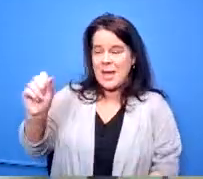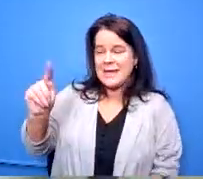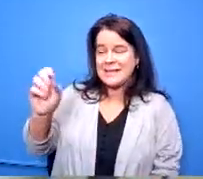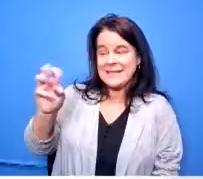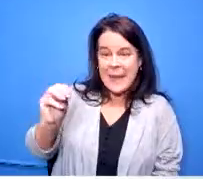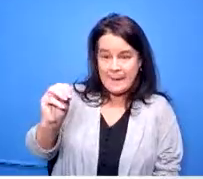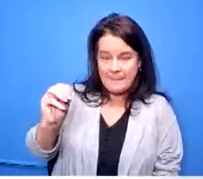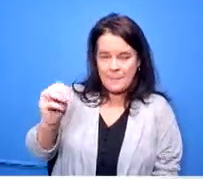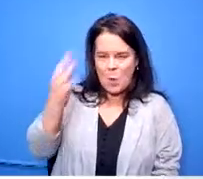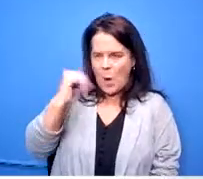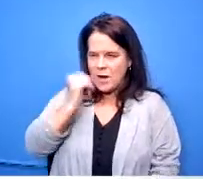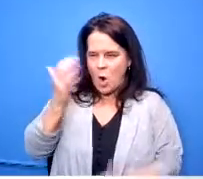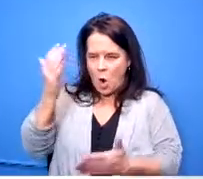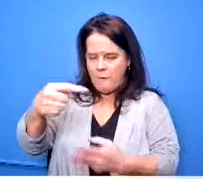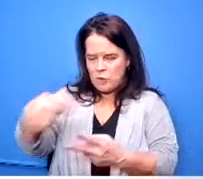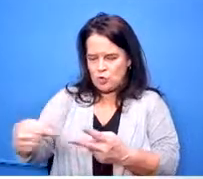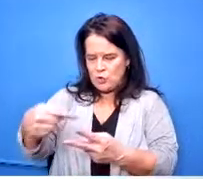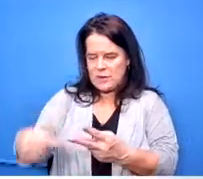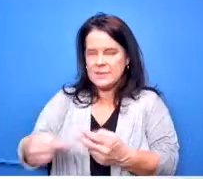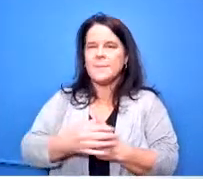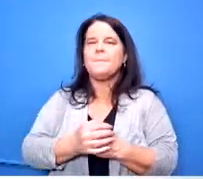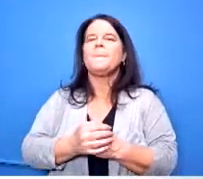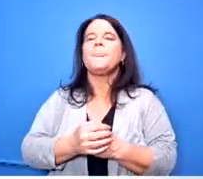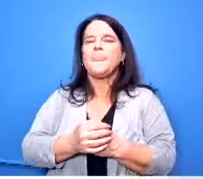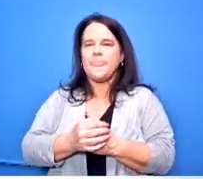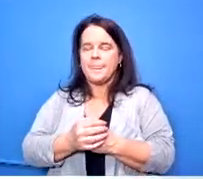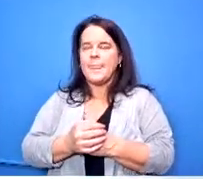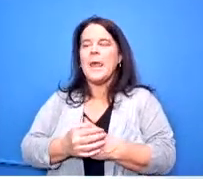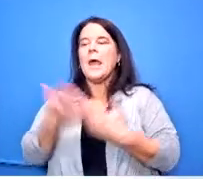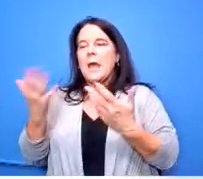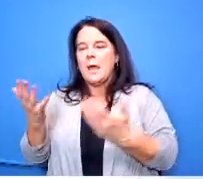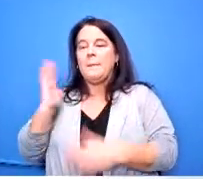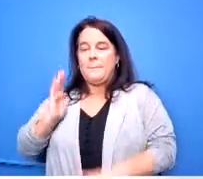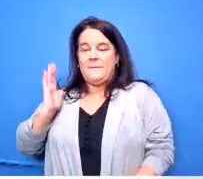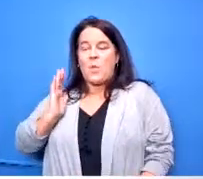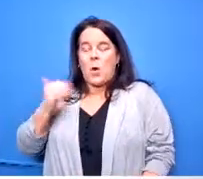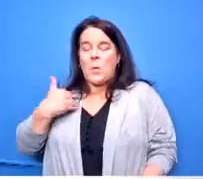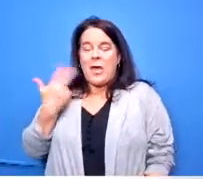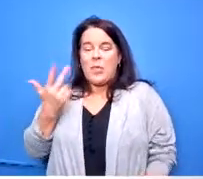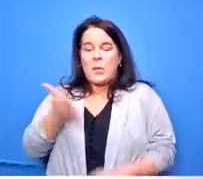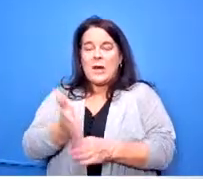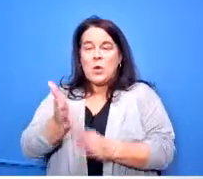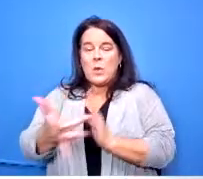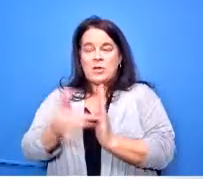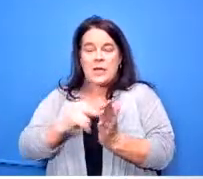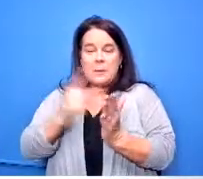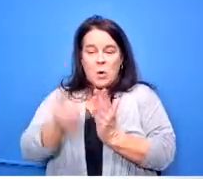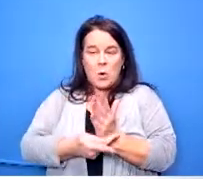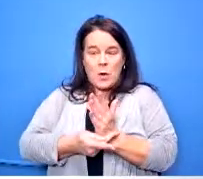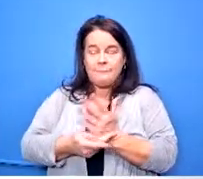well at one point there were three career tech programs there and the decision was made because